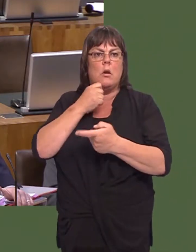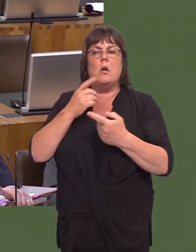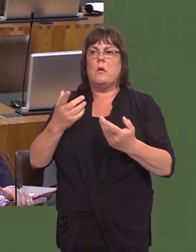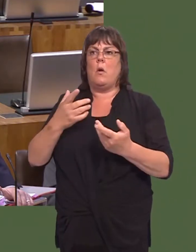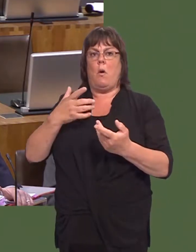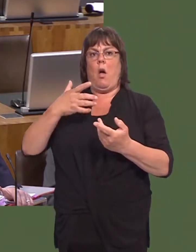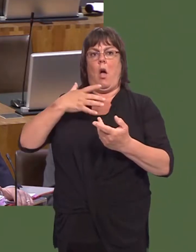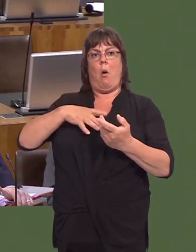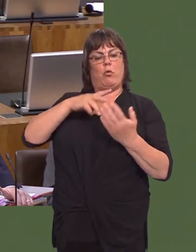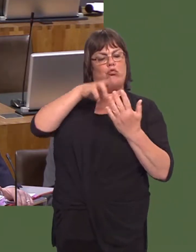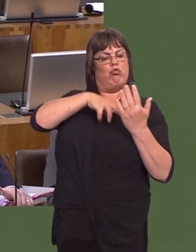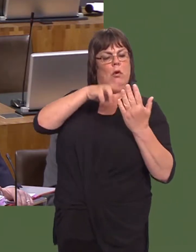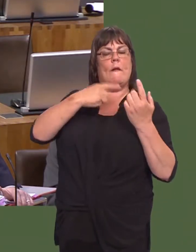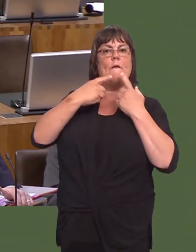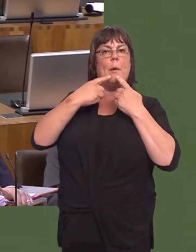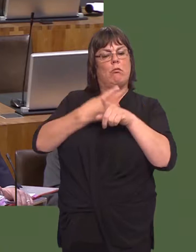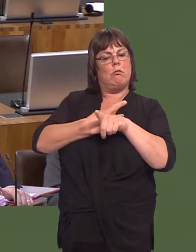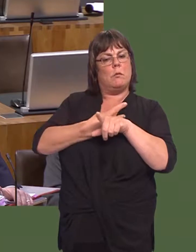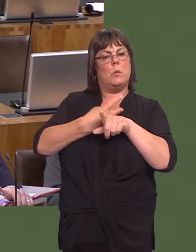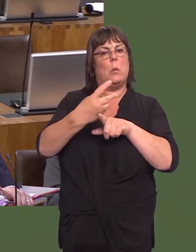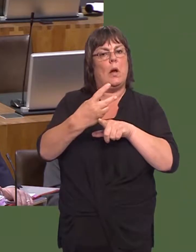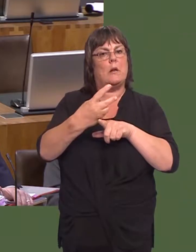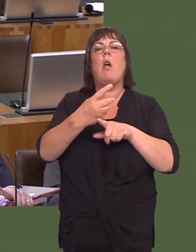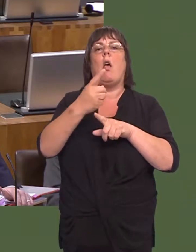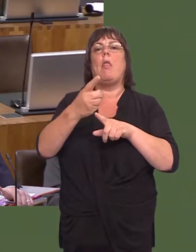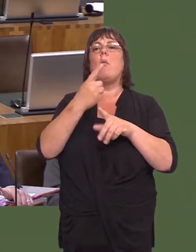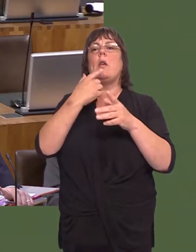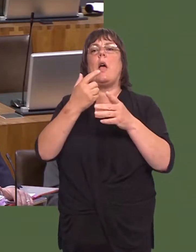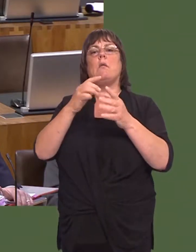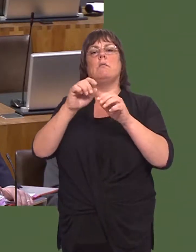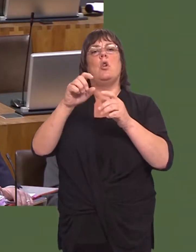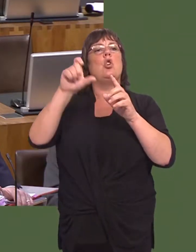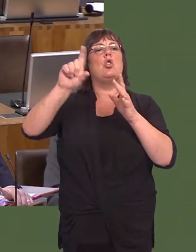and, as I say, what I would like to do is deliver the Circuit of Wales, but we have